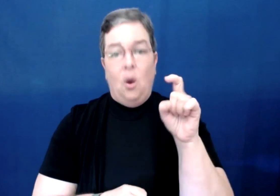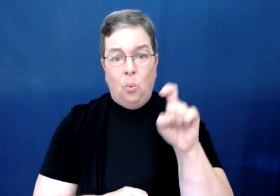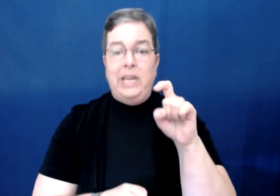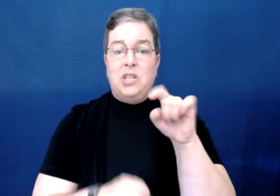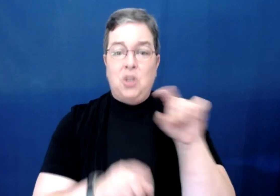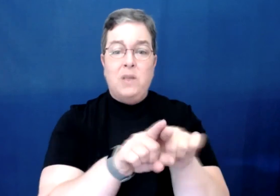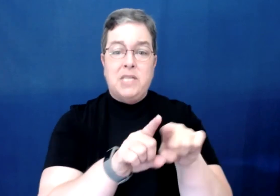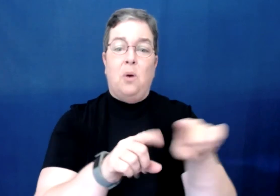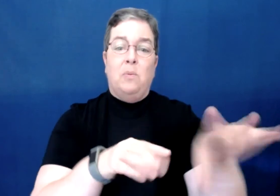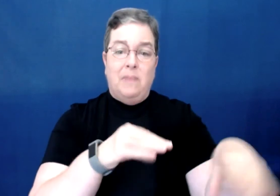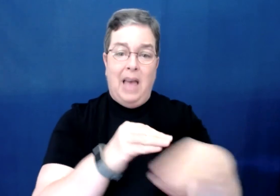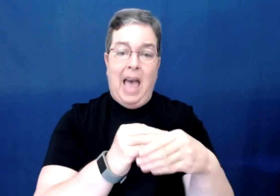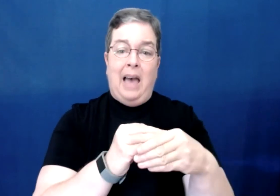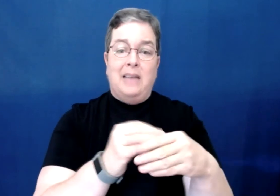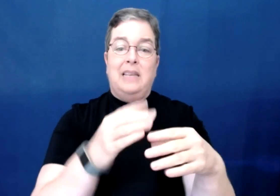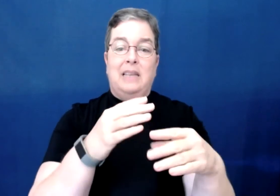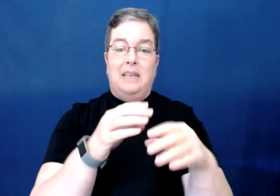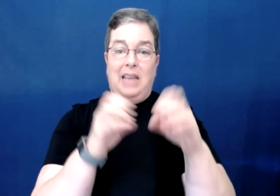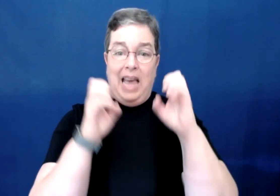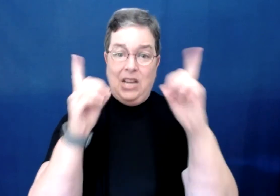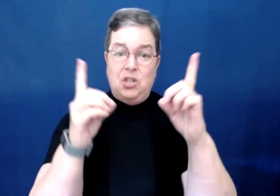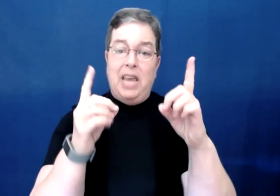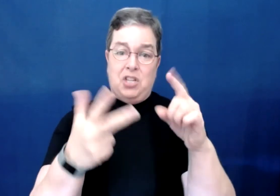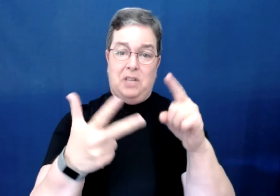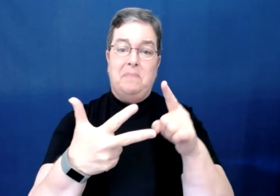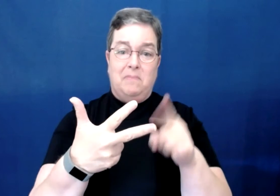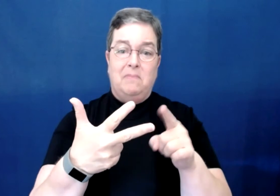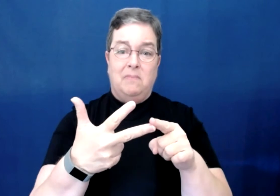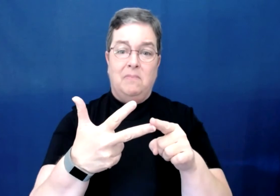We need to also add education